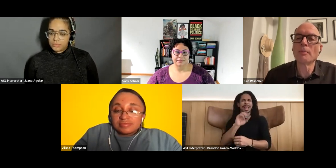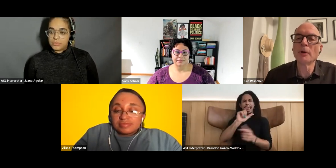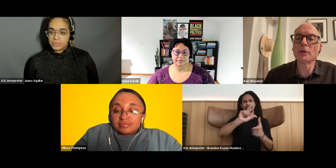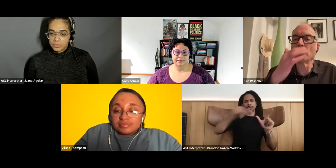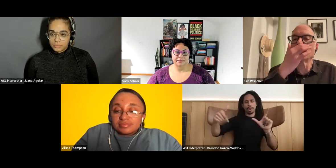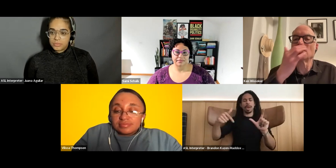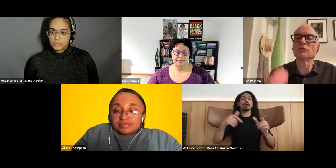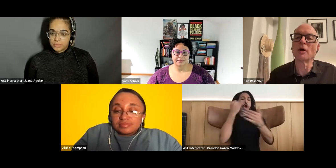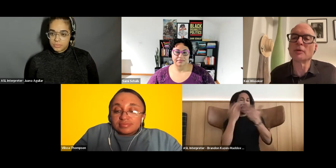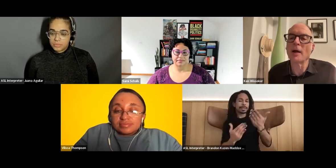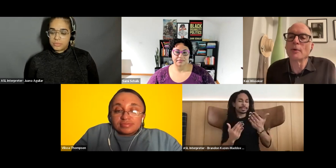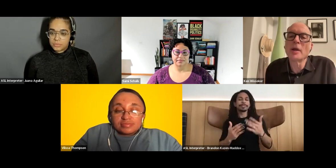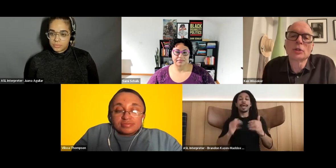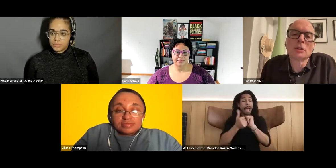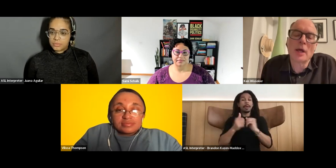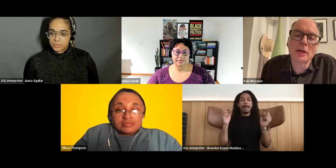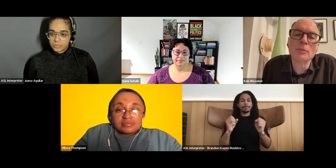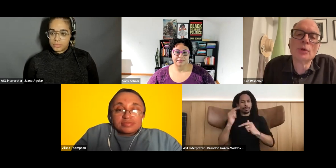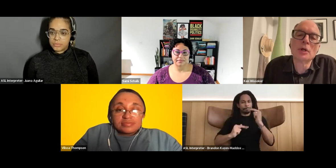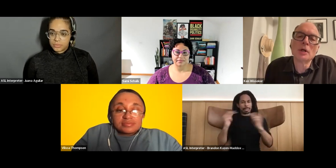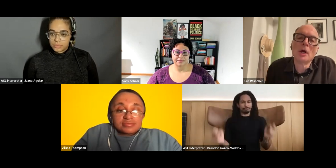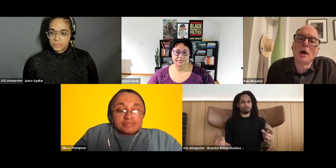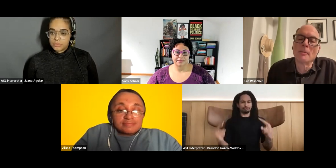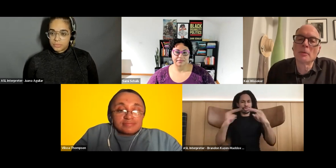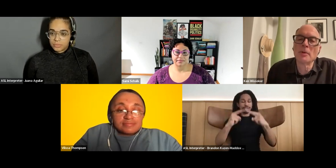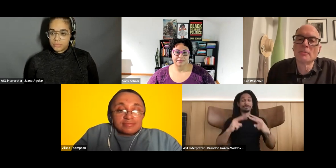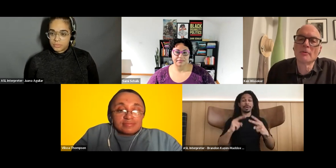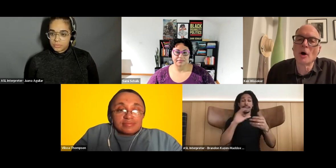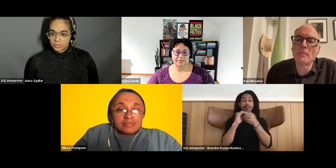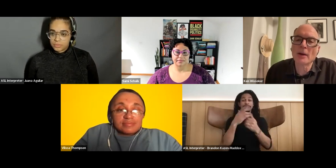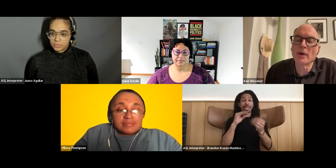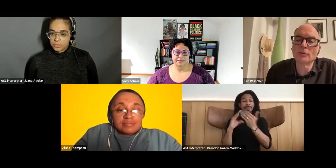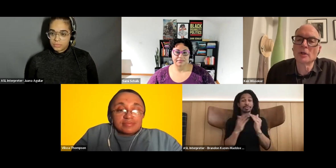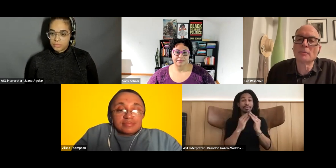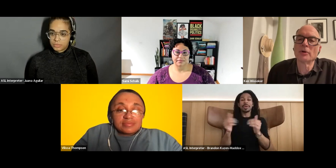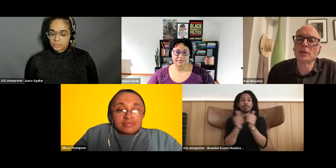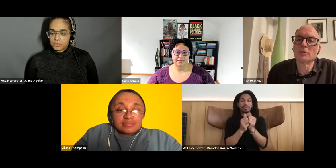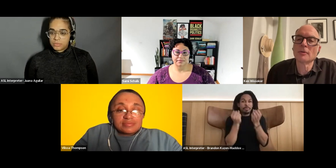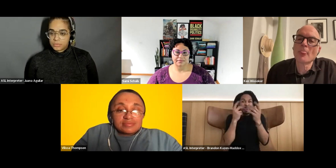Ken Wissoker: building bridges of collaboration and community among people of all backgrounds and abilities